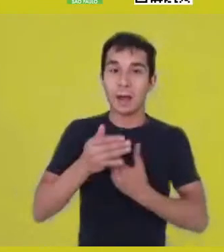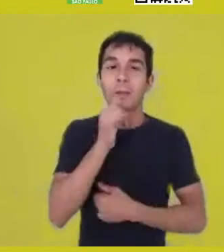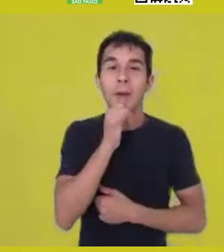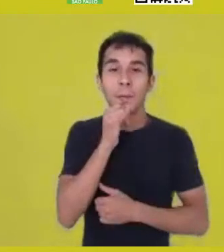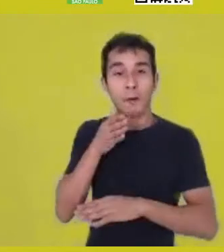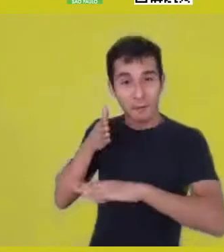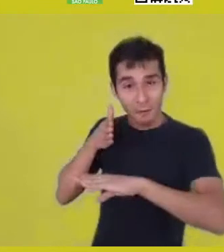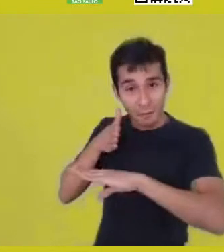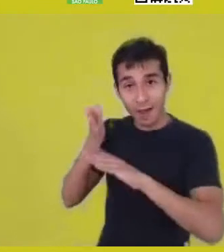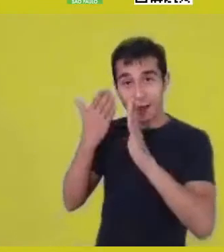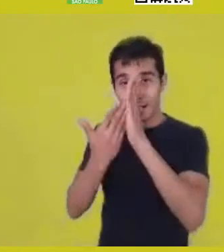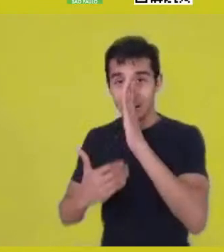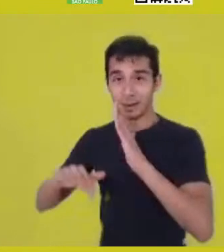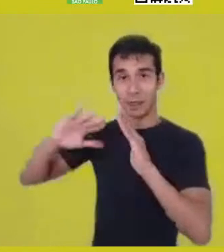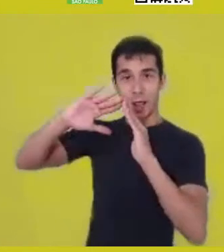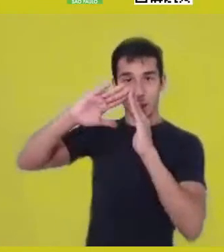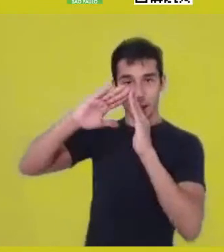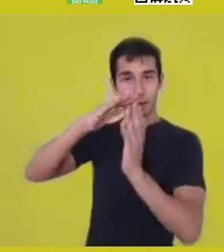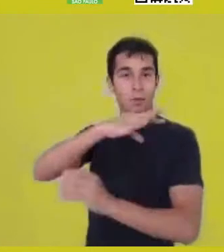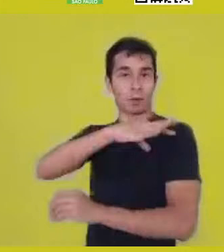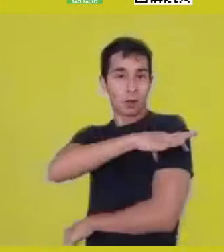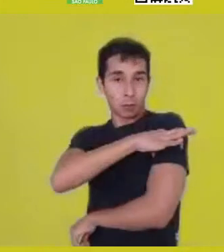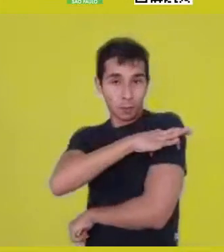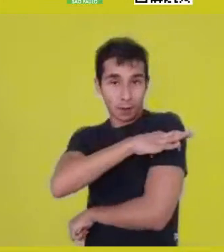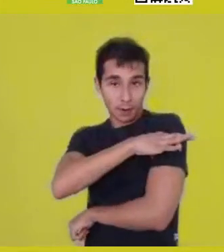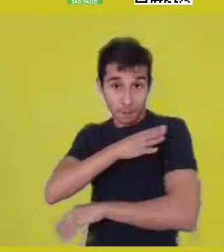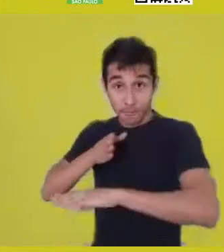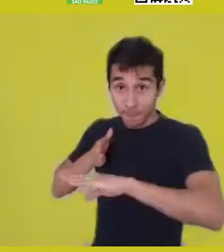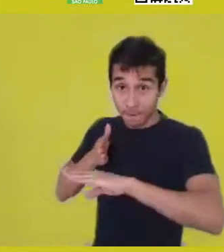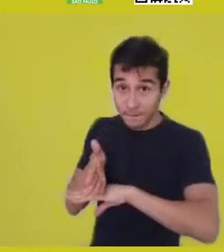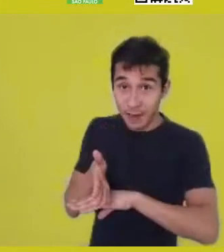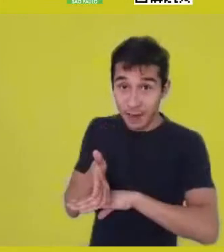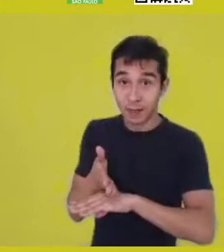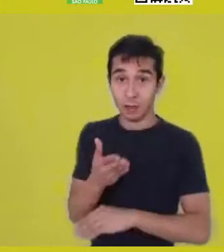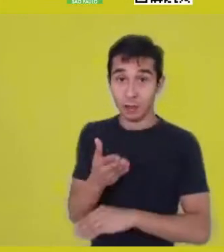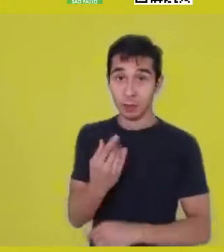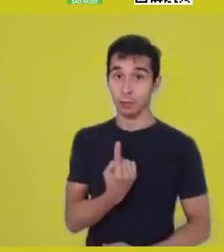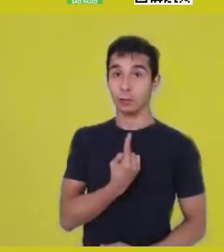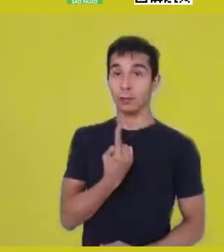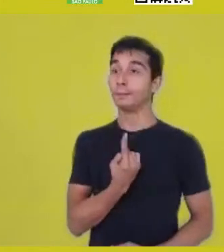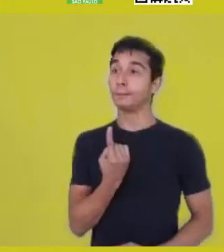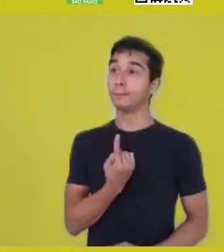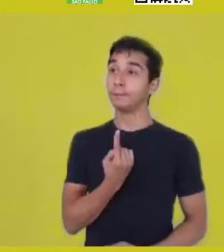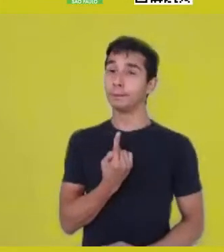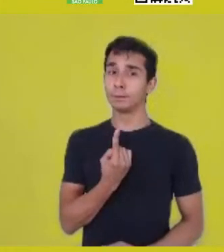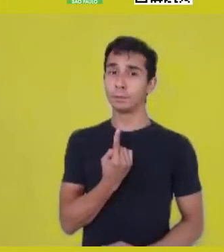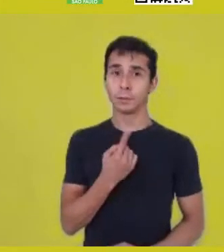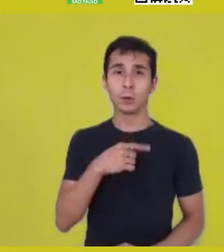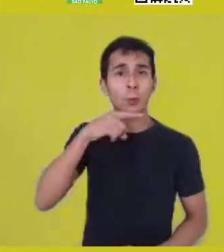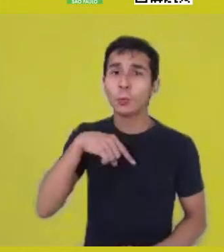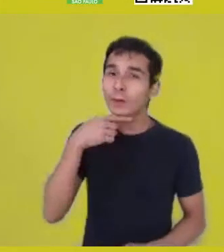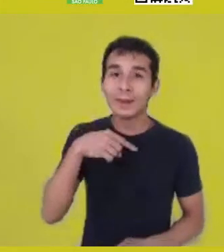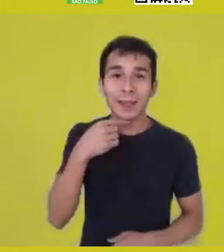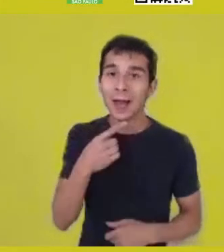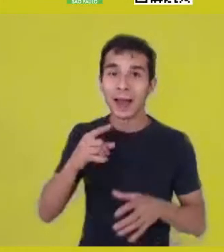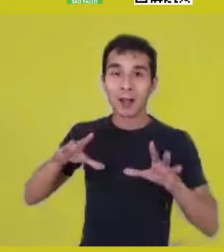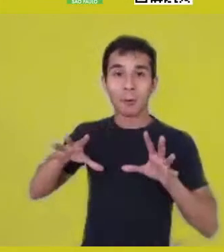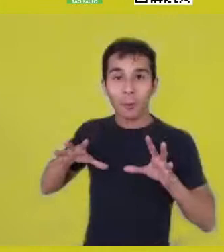it is impossible to be alone. It’s not about me, it’s about the collective.